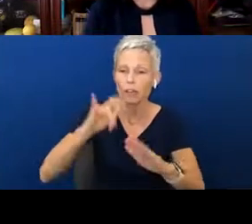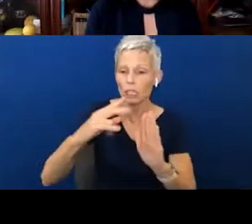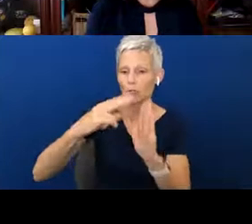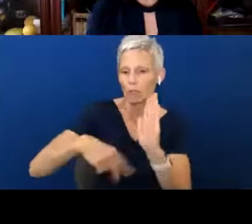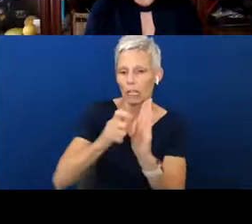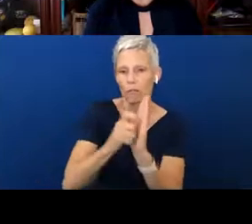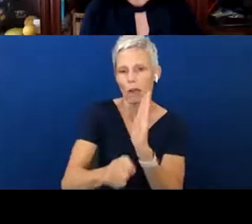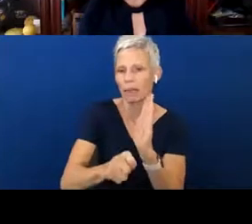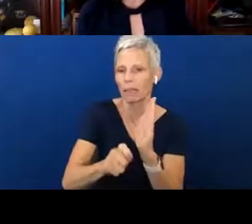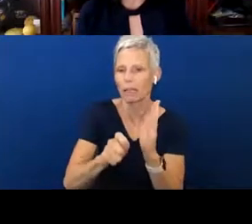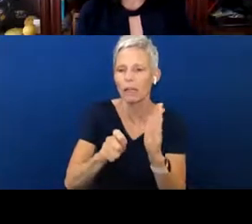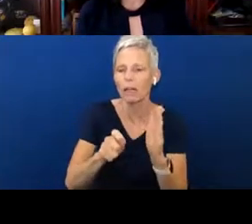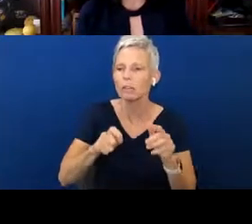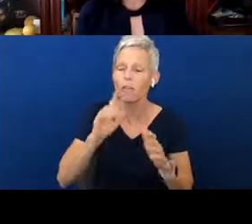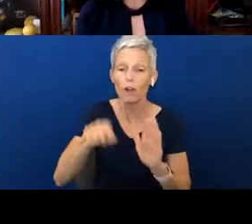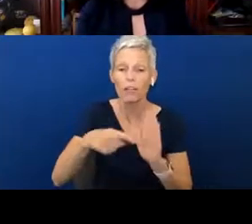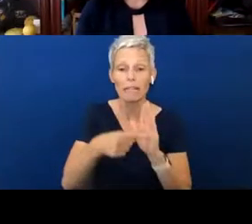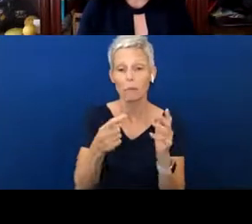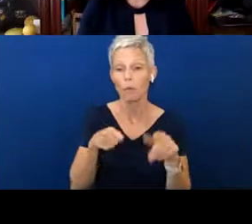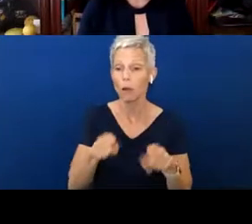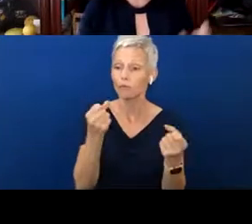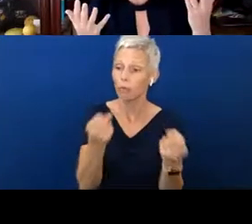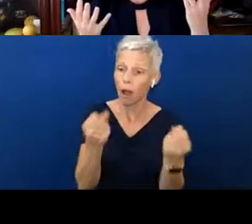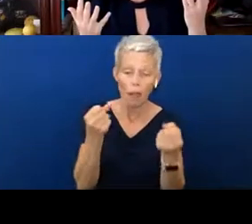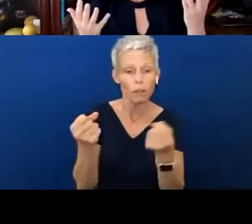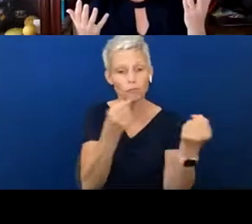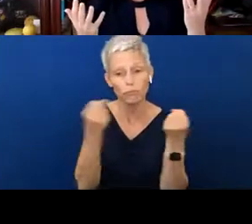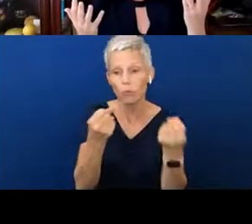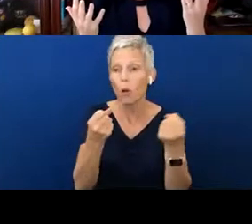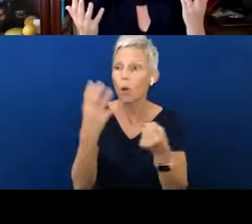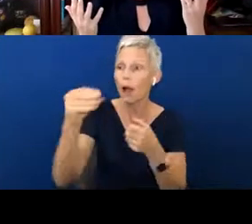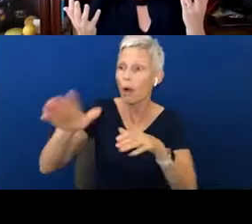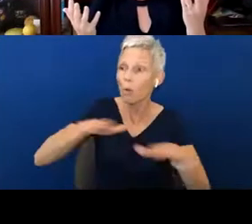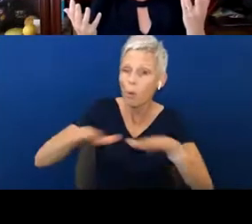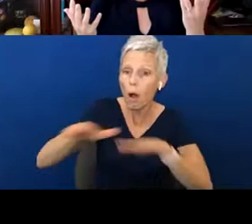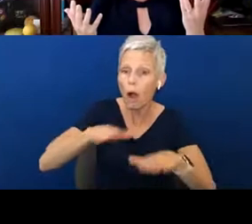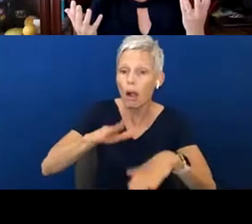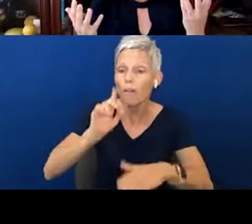driving or going for a walk. McDonald's, the McDonald's sign, pointing that out.